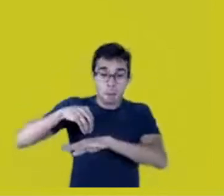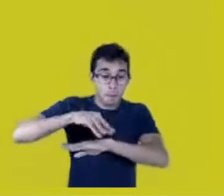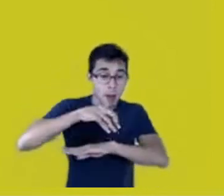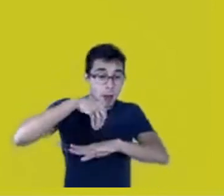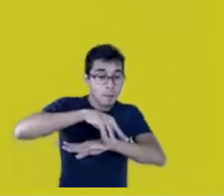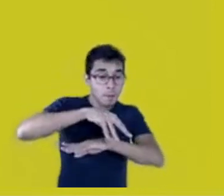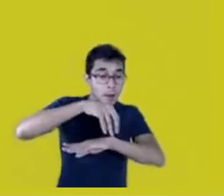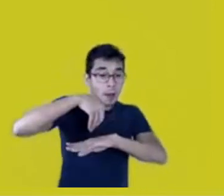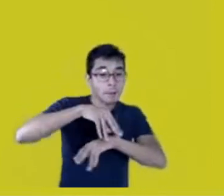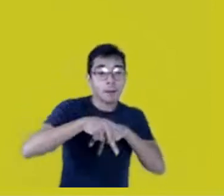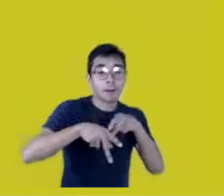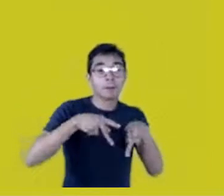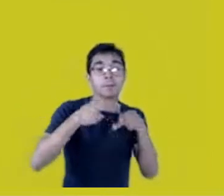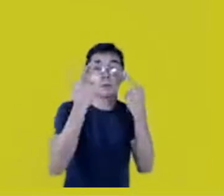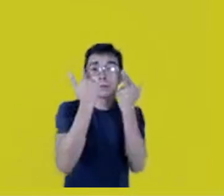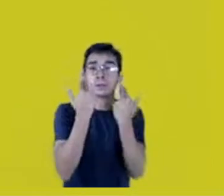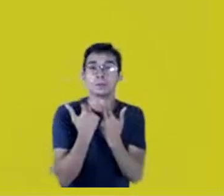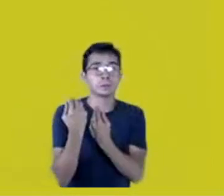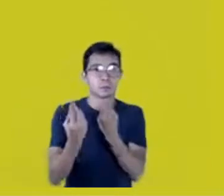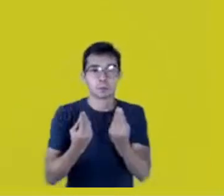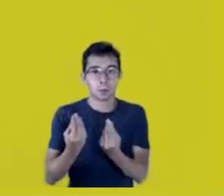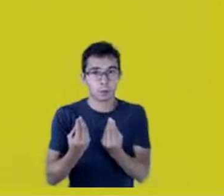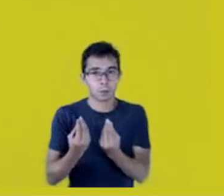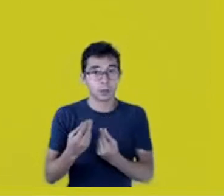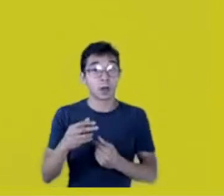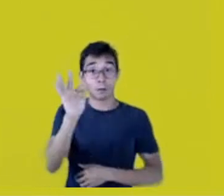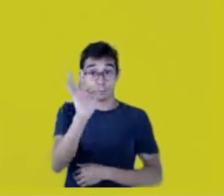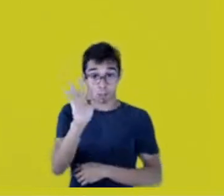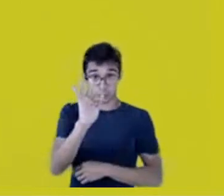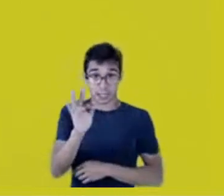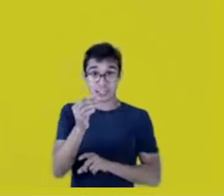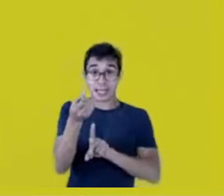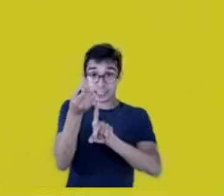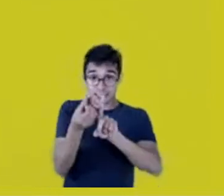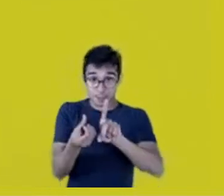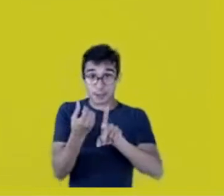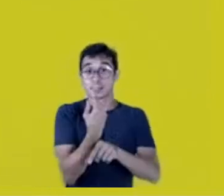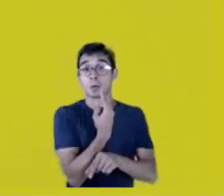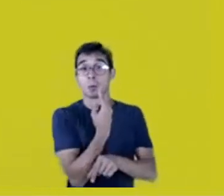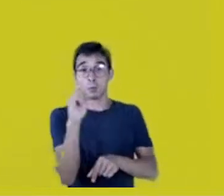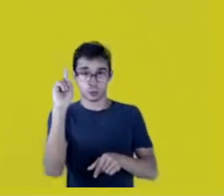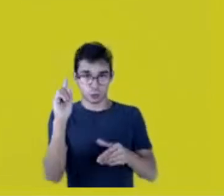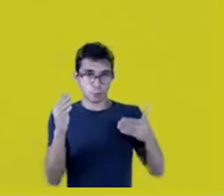Next year, on the last semester of my research period,